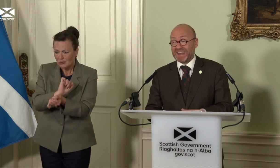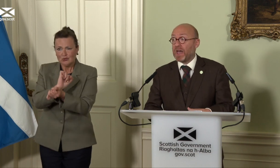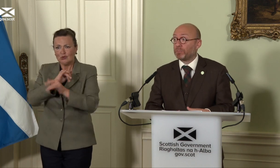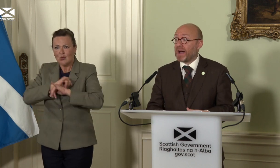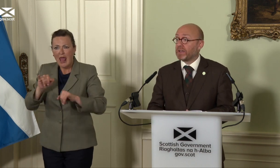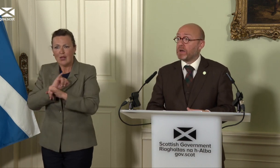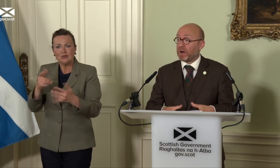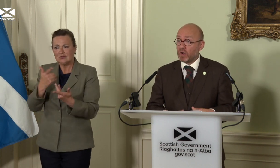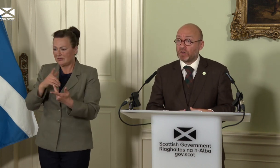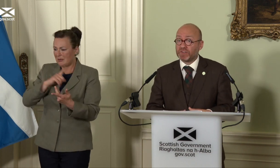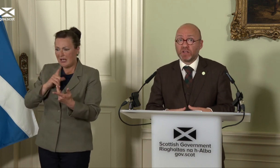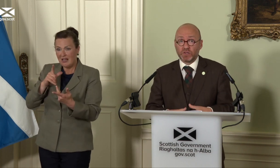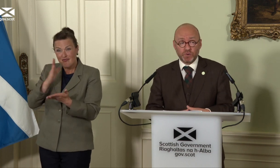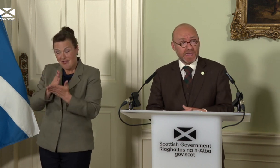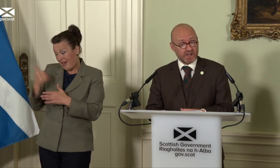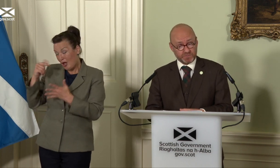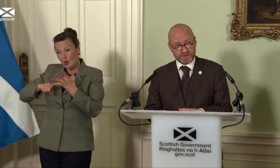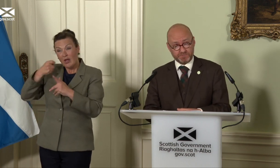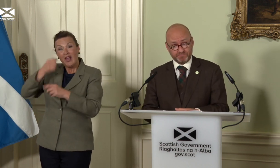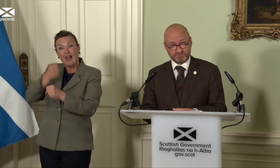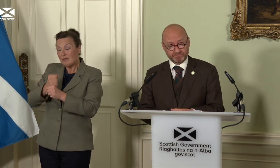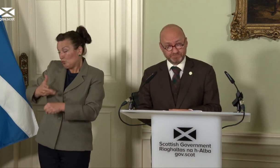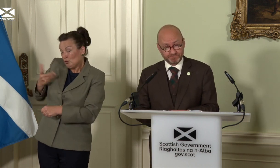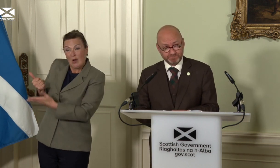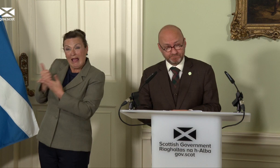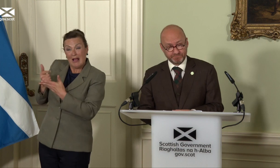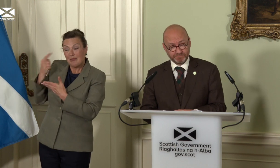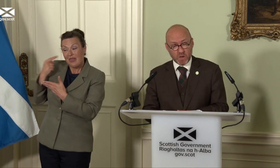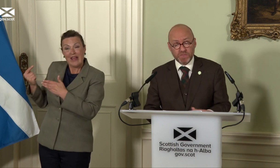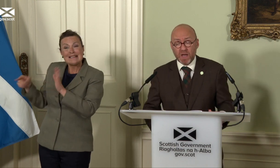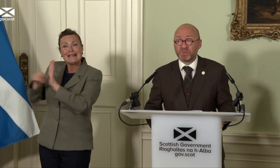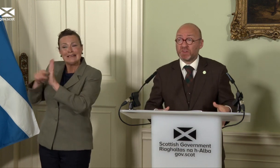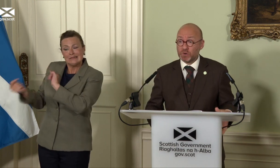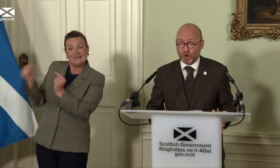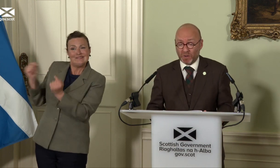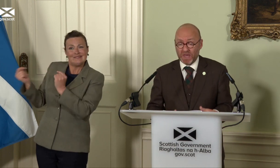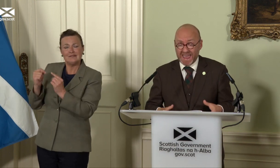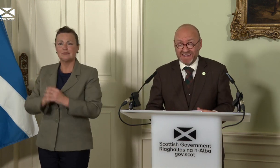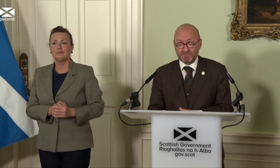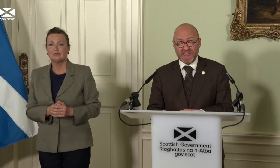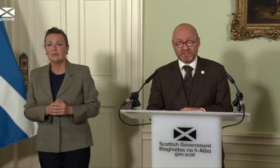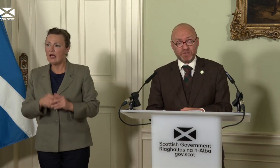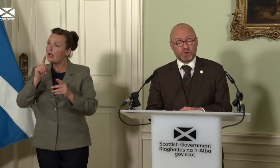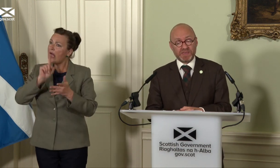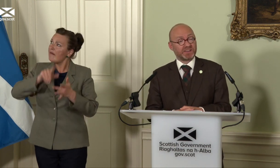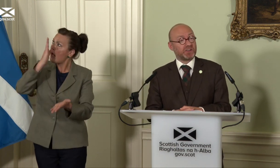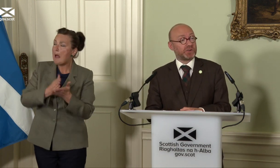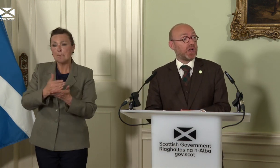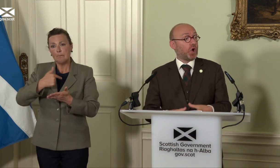held back by a hostile UK government. With the powers of a normal, independent European country,